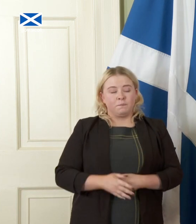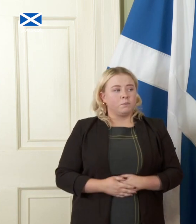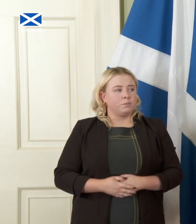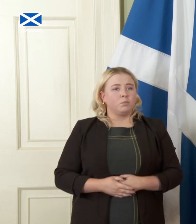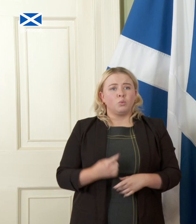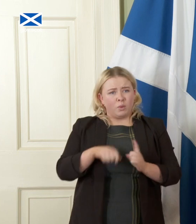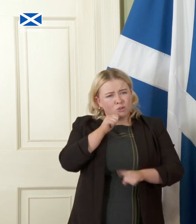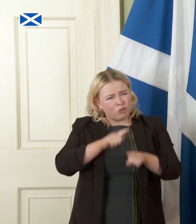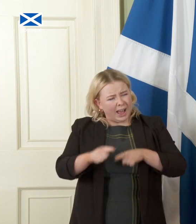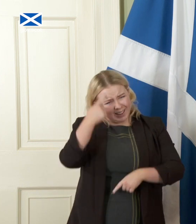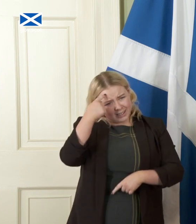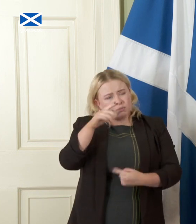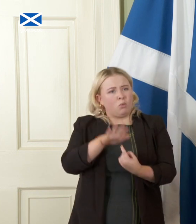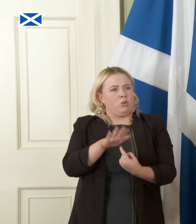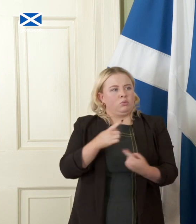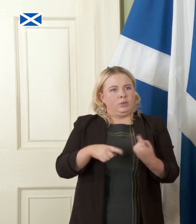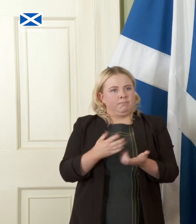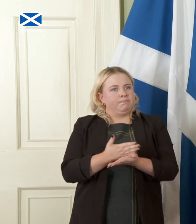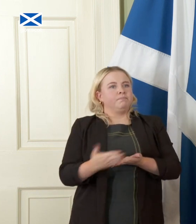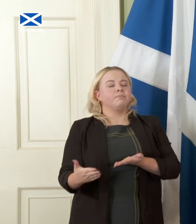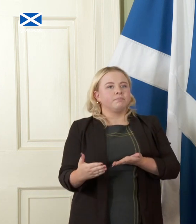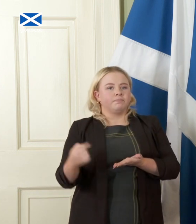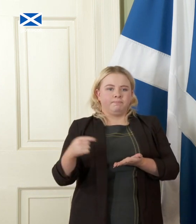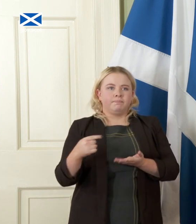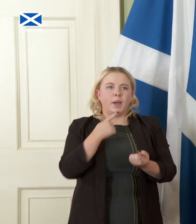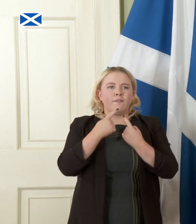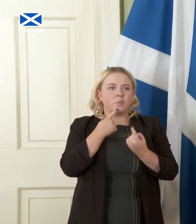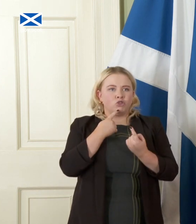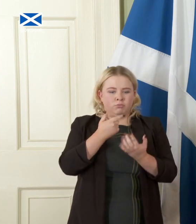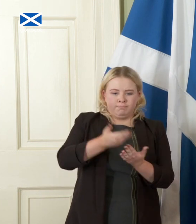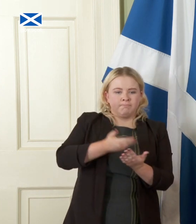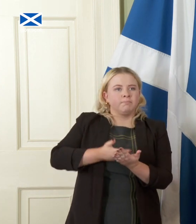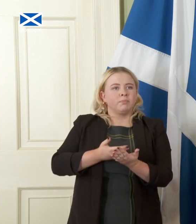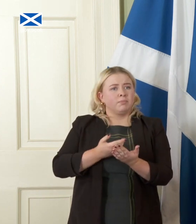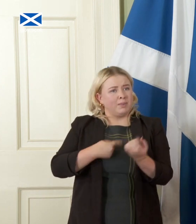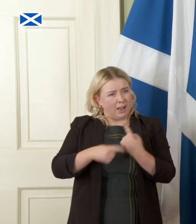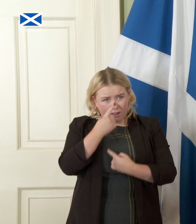I think it's really important that we set out as much information as we possibly can and that's